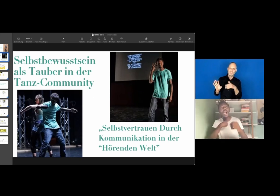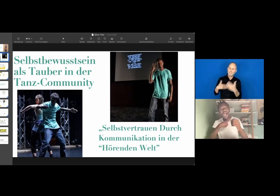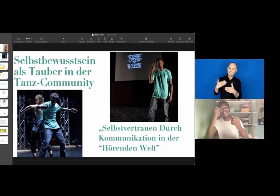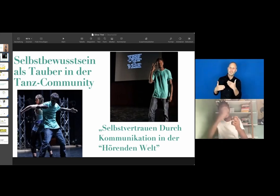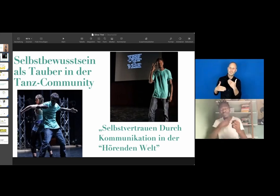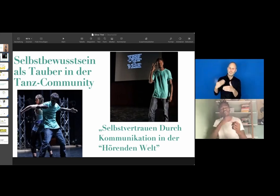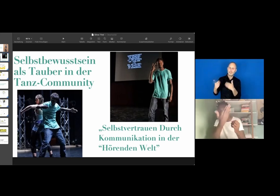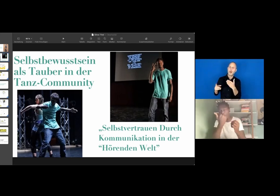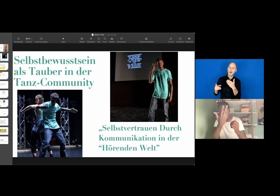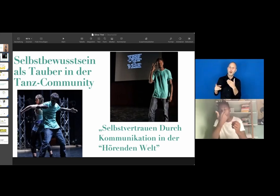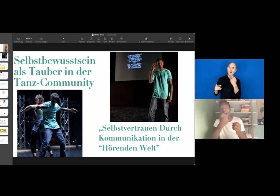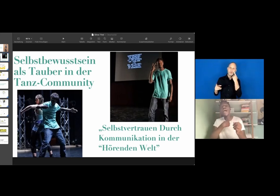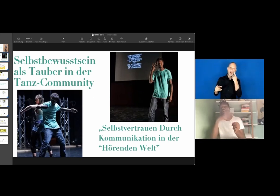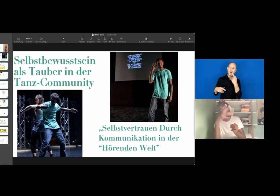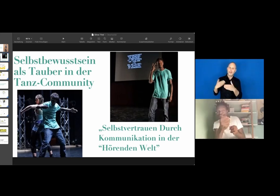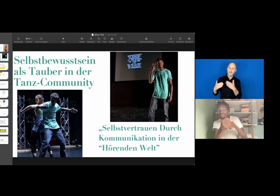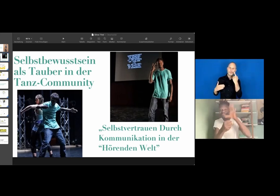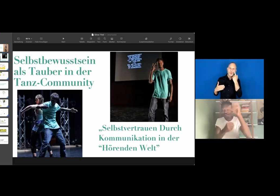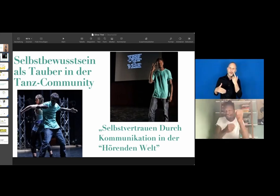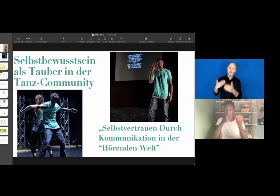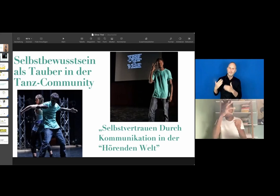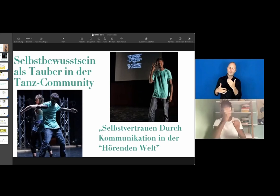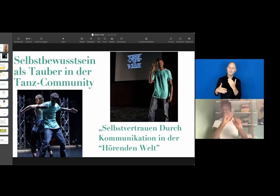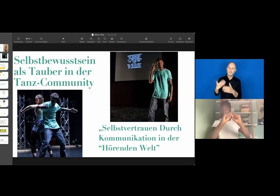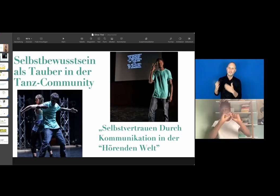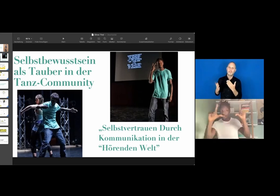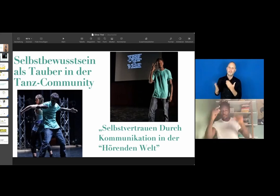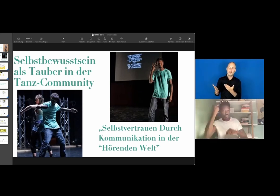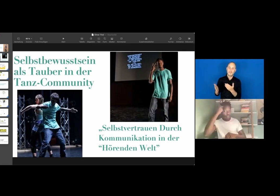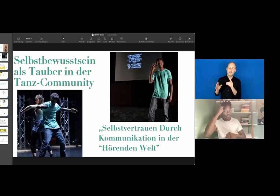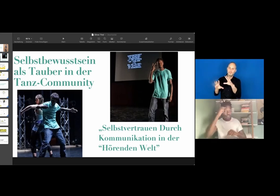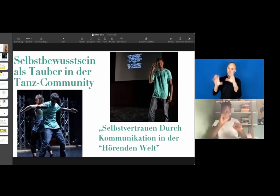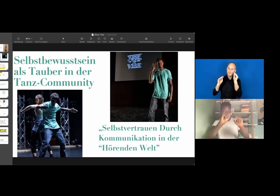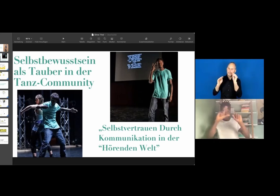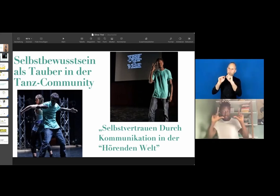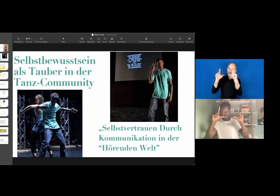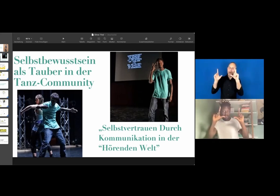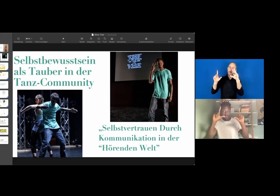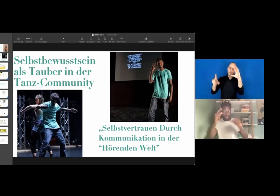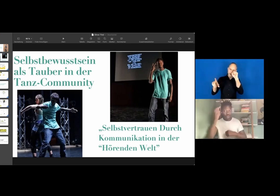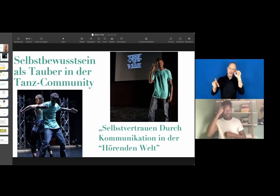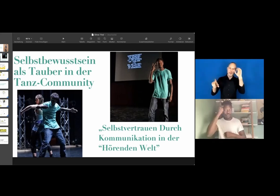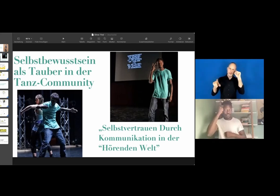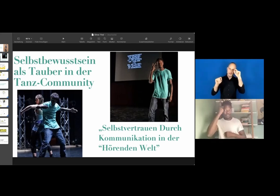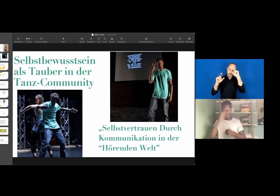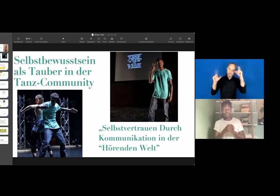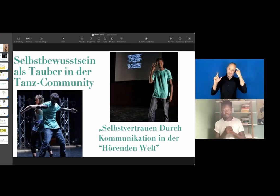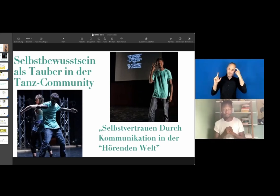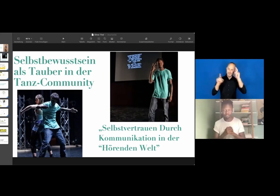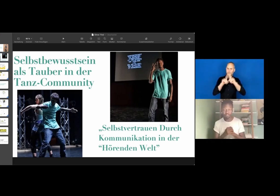What I want to encourage you to do is to learn from it, to constantly learn from it